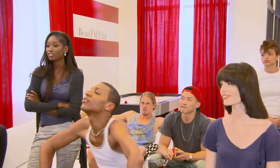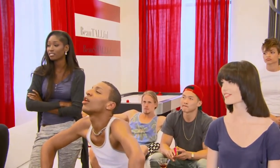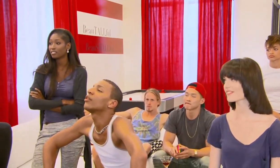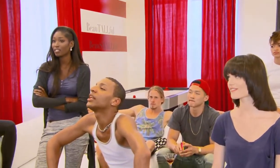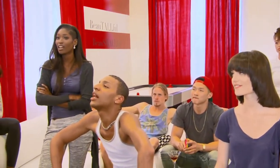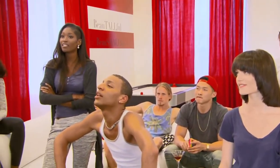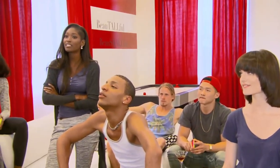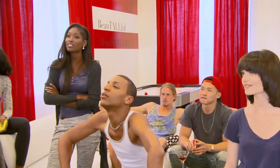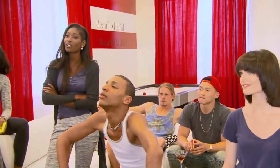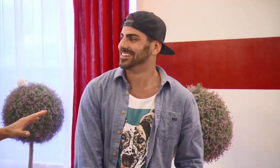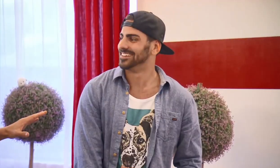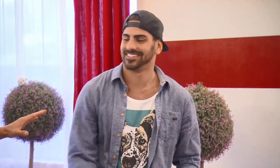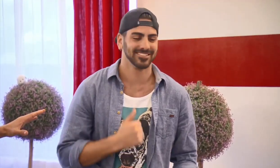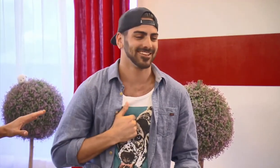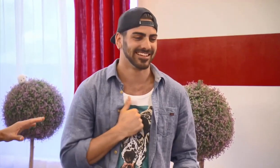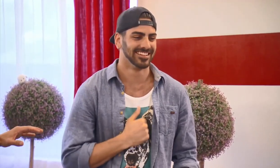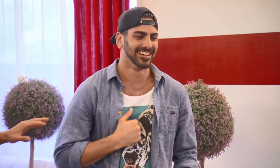How do you say "Sorry Nyle"?